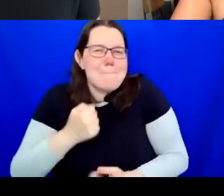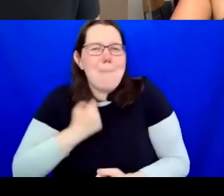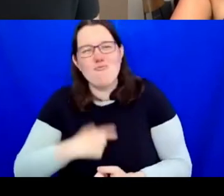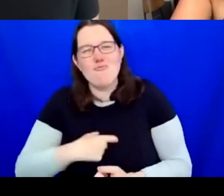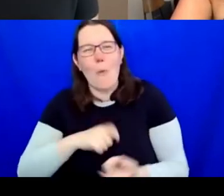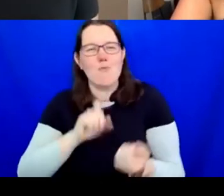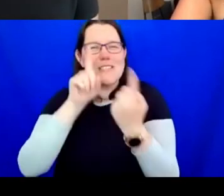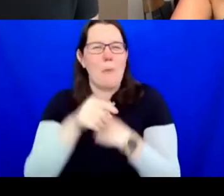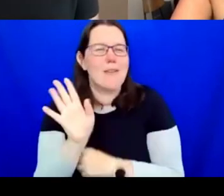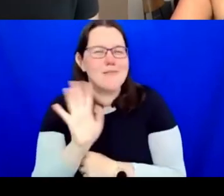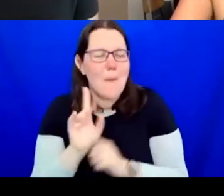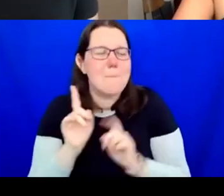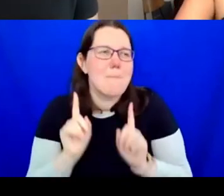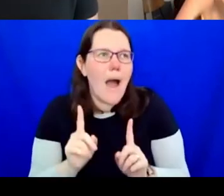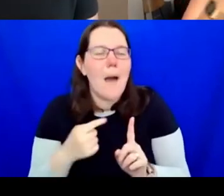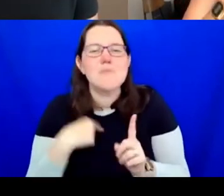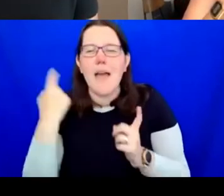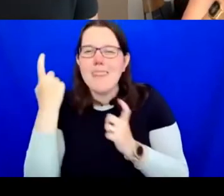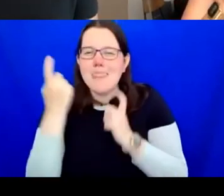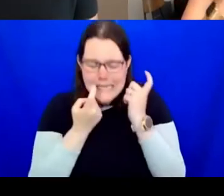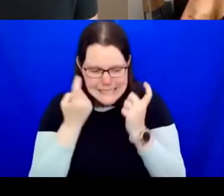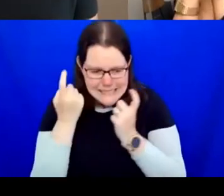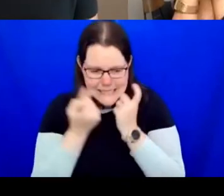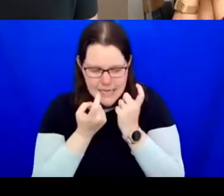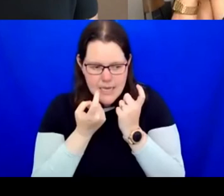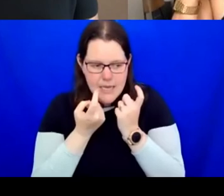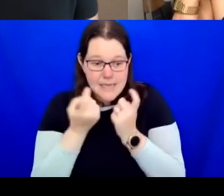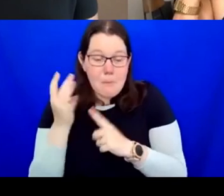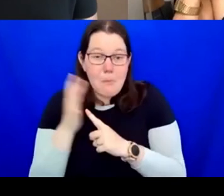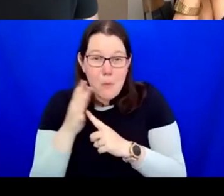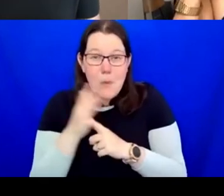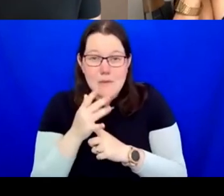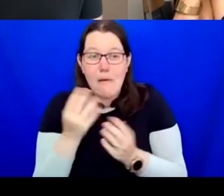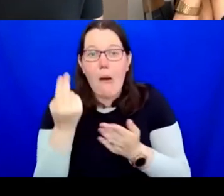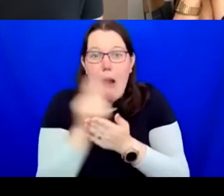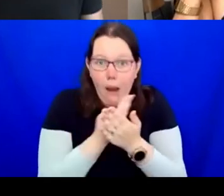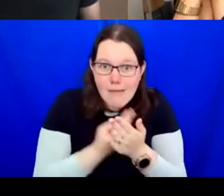you know, that we still need to put food on the table and as marginalised I don't want to